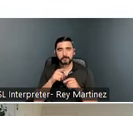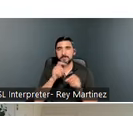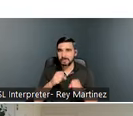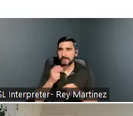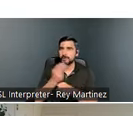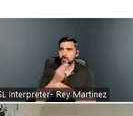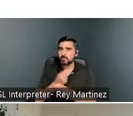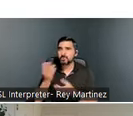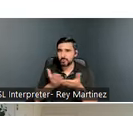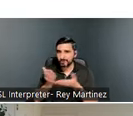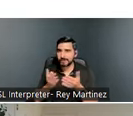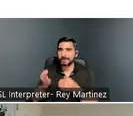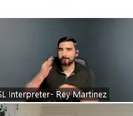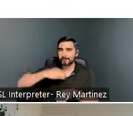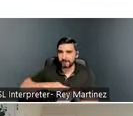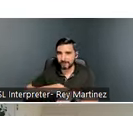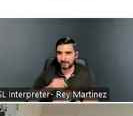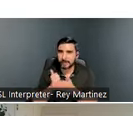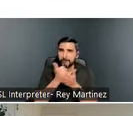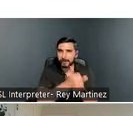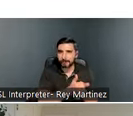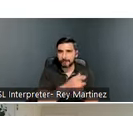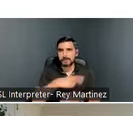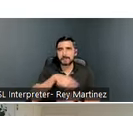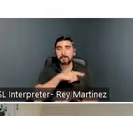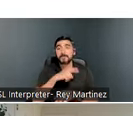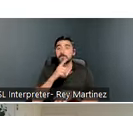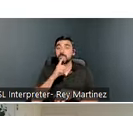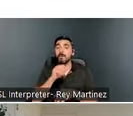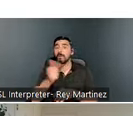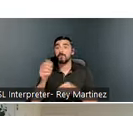that it benefits them. An important thing to note here is individuals